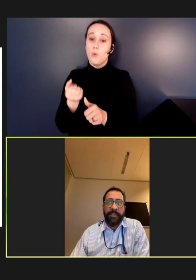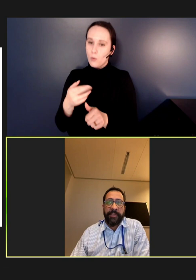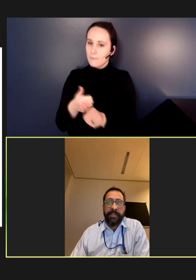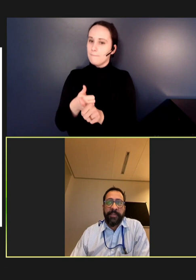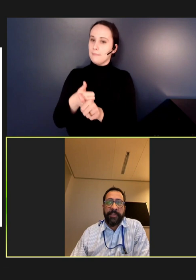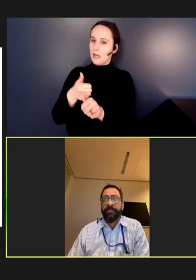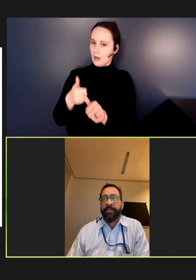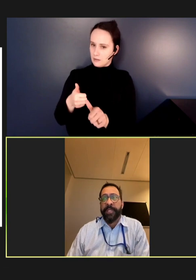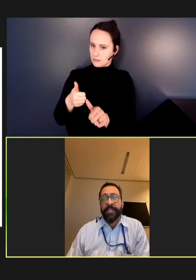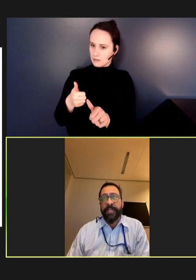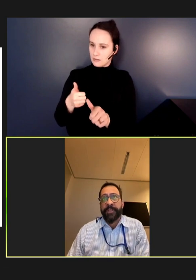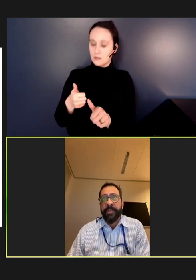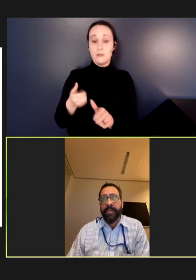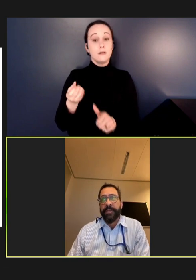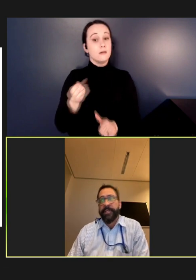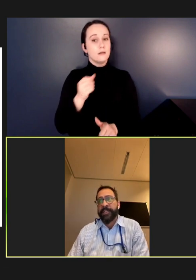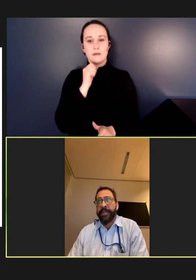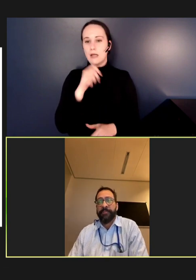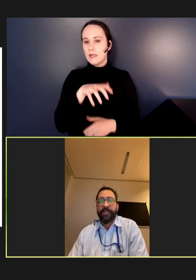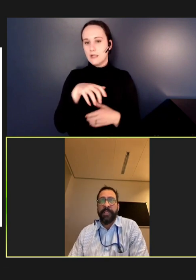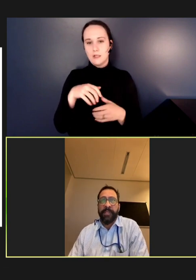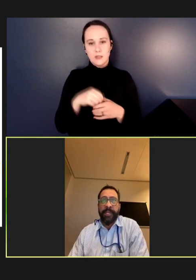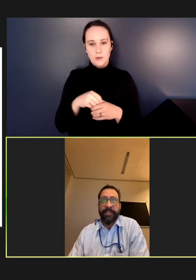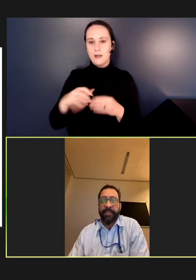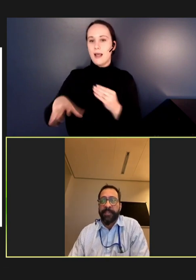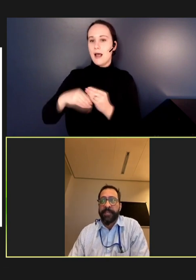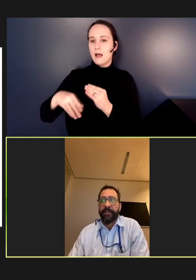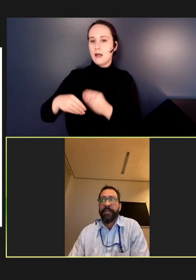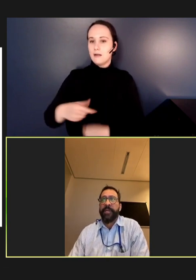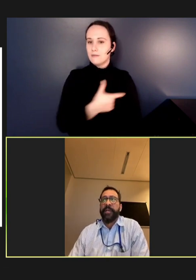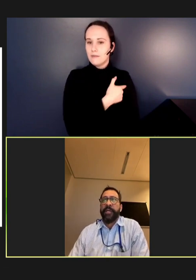for any supplemental immunization like intensified routine catch-ups, et cetera.